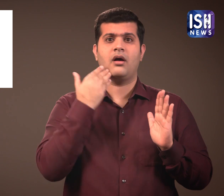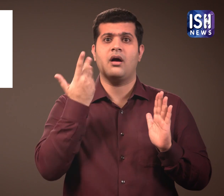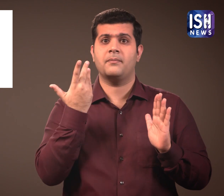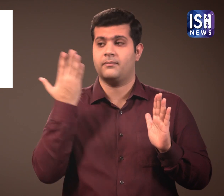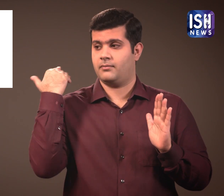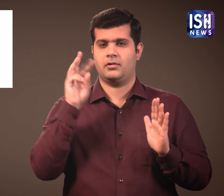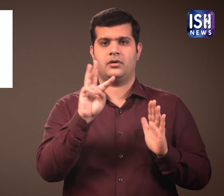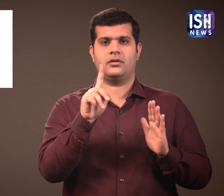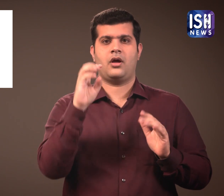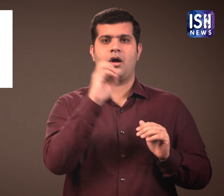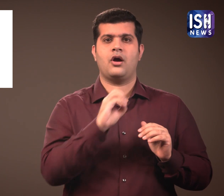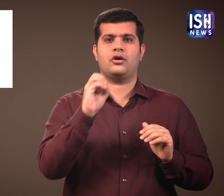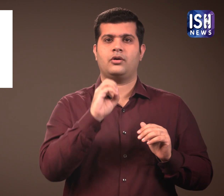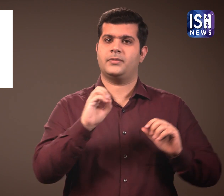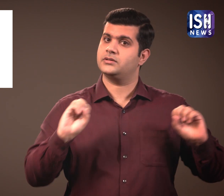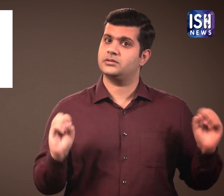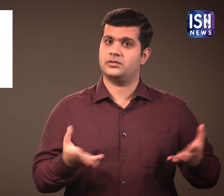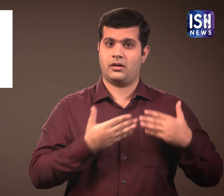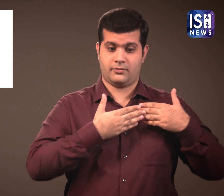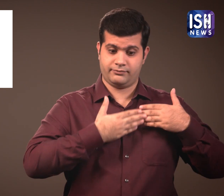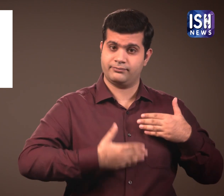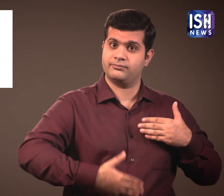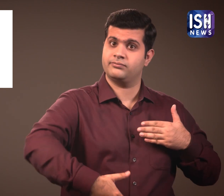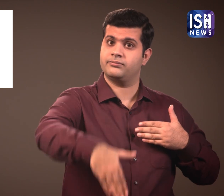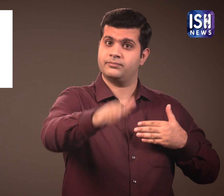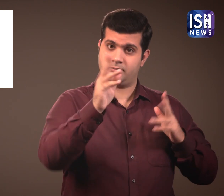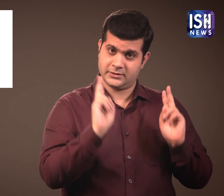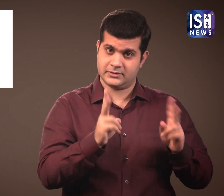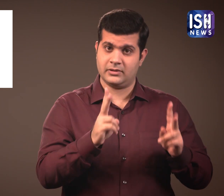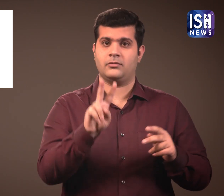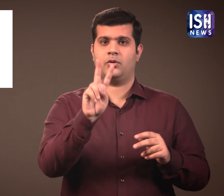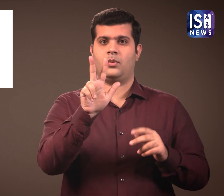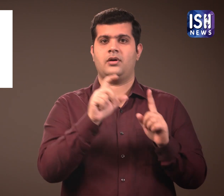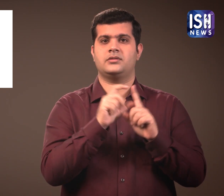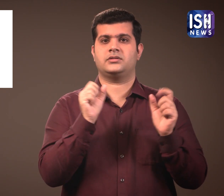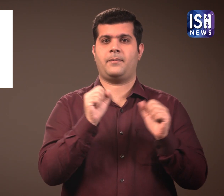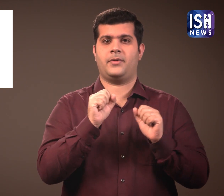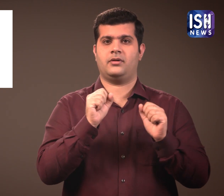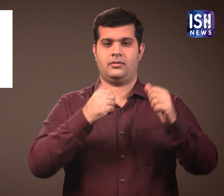The laws were enforced on 31st October and will continue till 28th December.